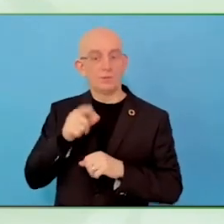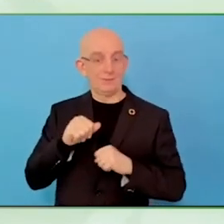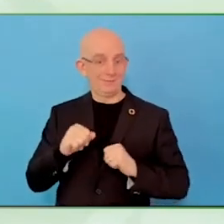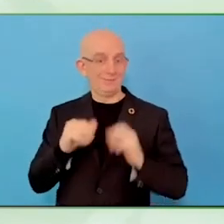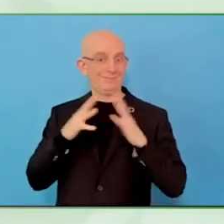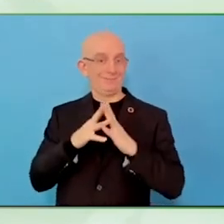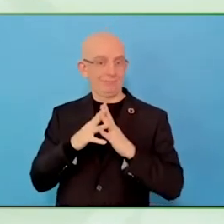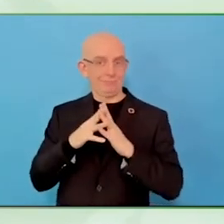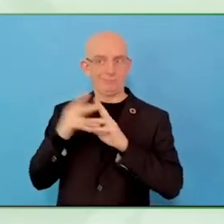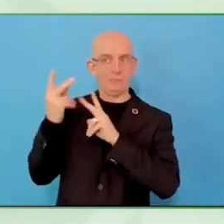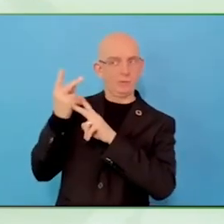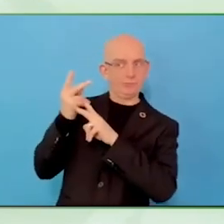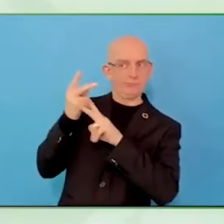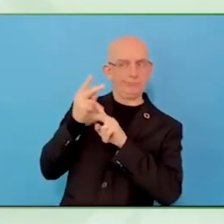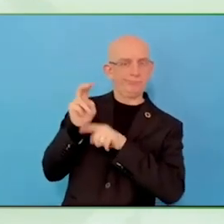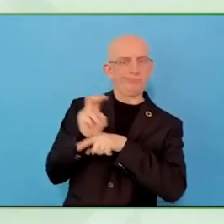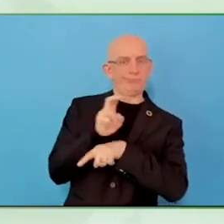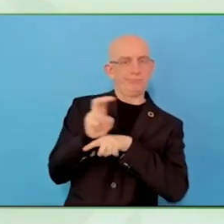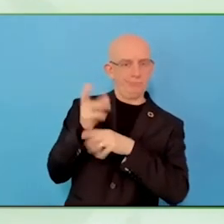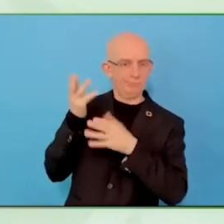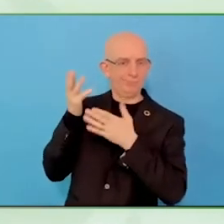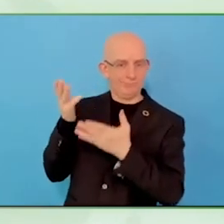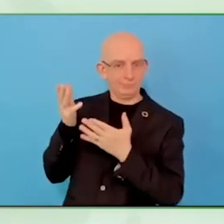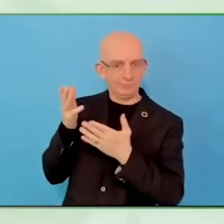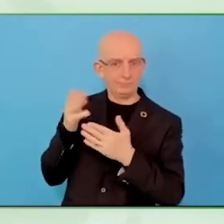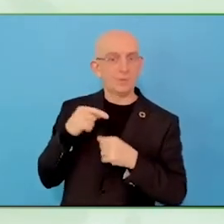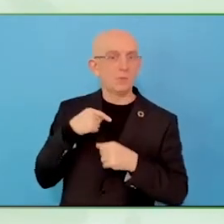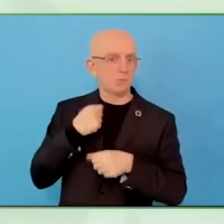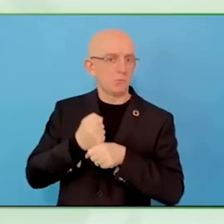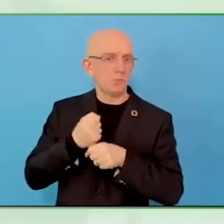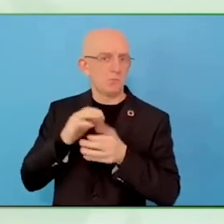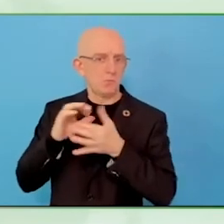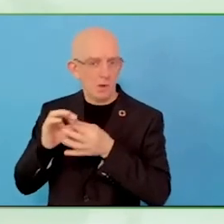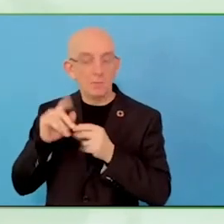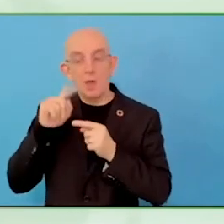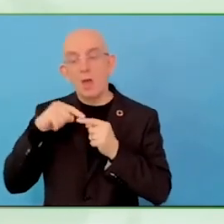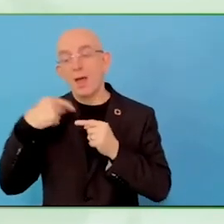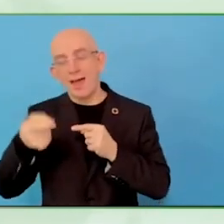a business will relate, to start and sustain a business is hard work.